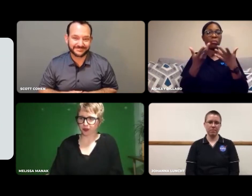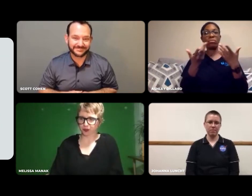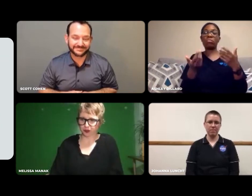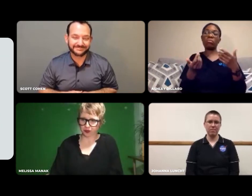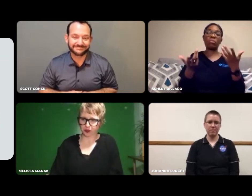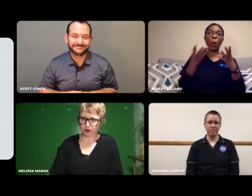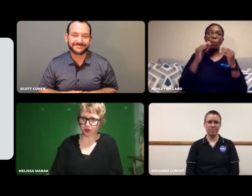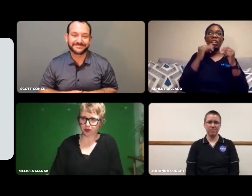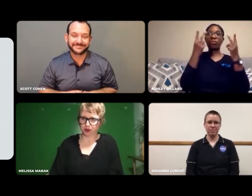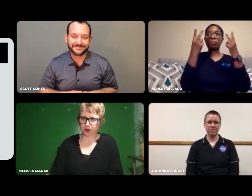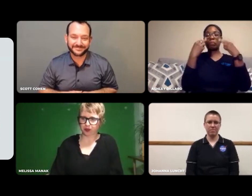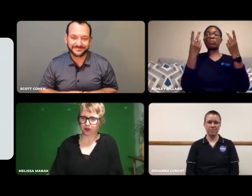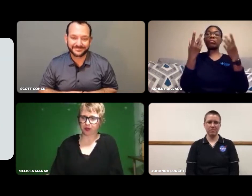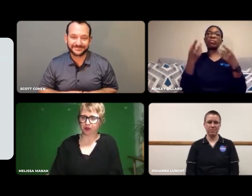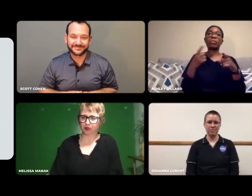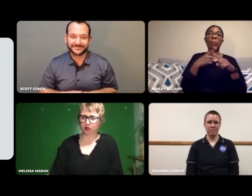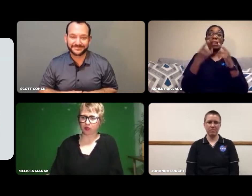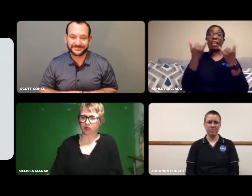Maybe they looked down on me.